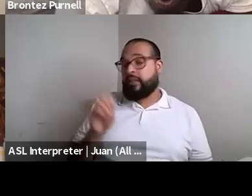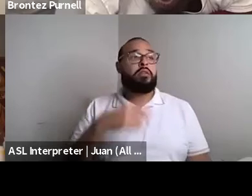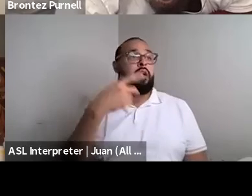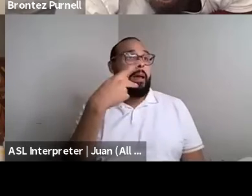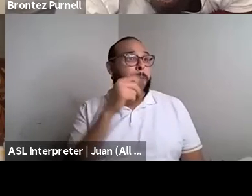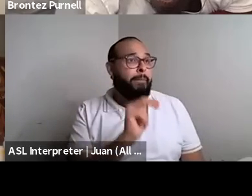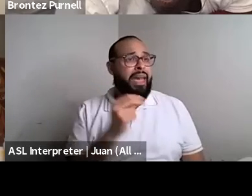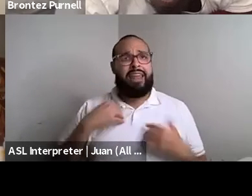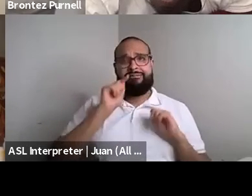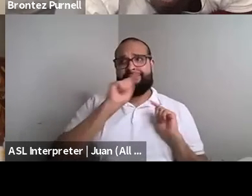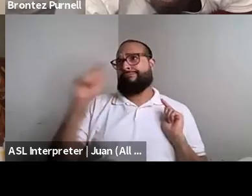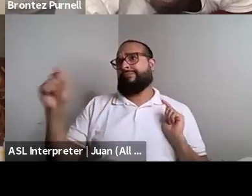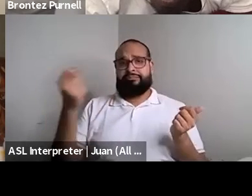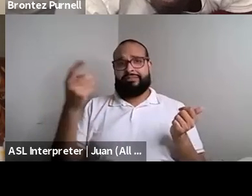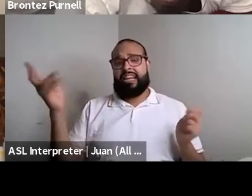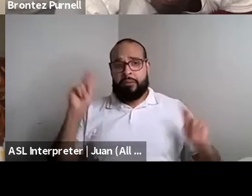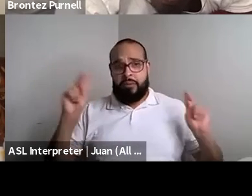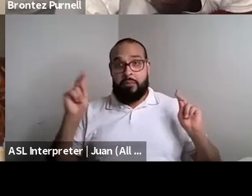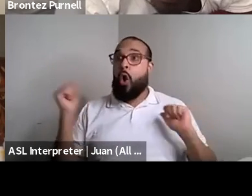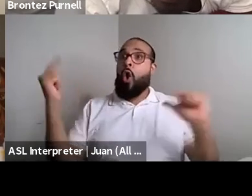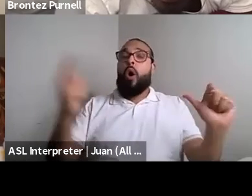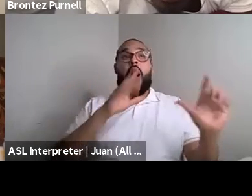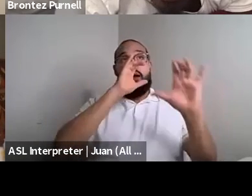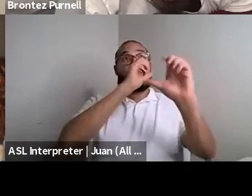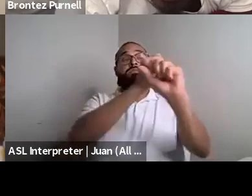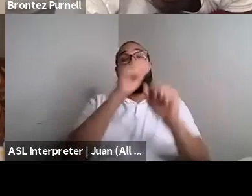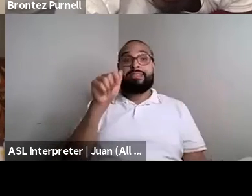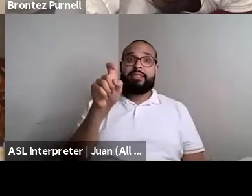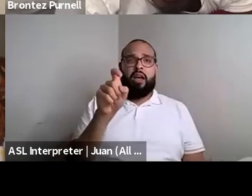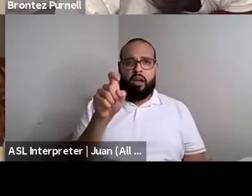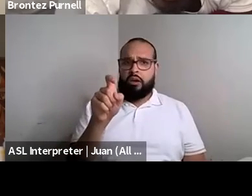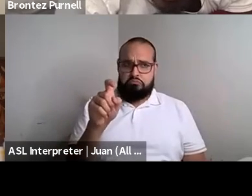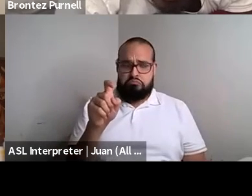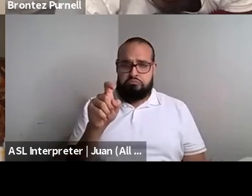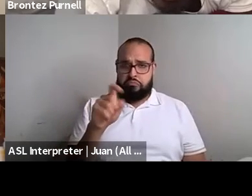Nahshon Anderson: Everyone is not sexual. And I understand that. And I understand that everyone doesn't want to read about someone you know